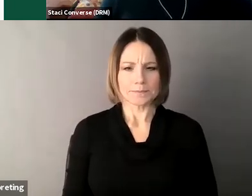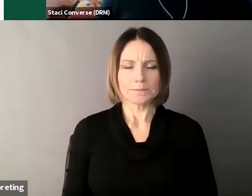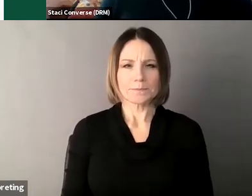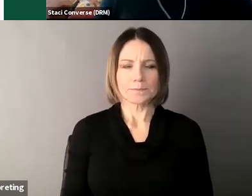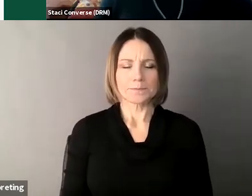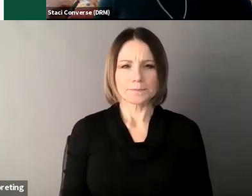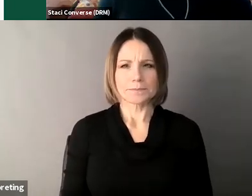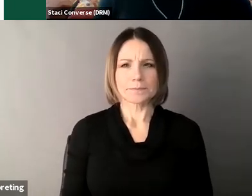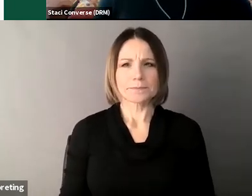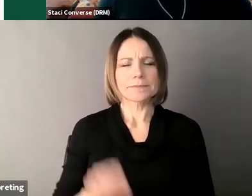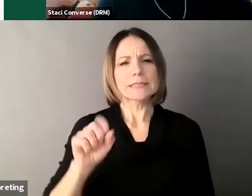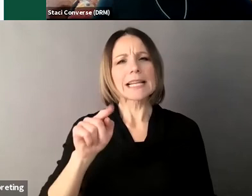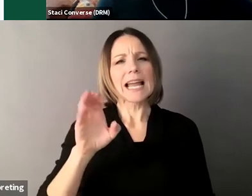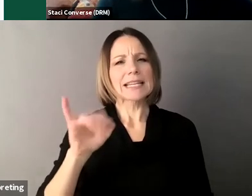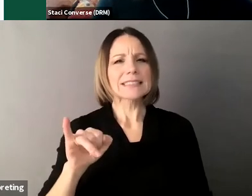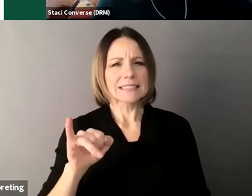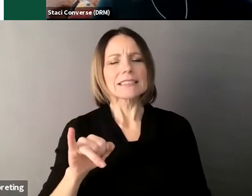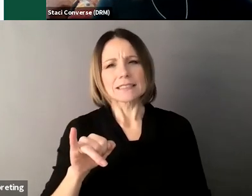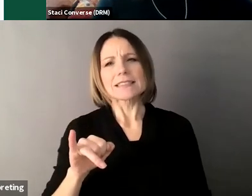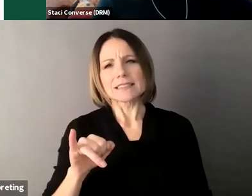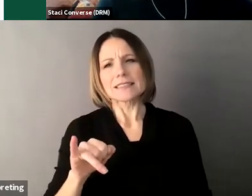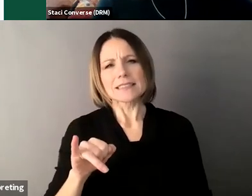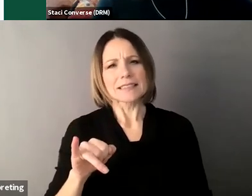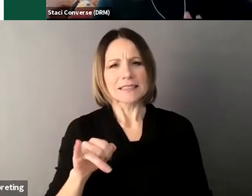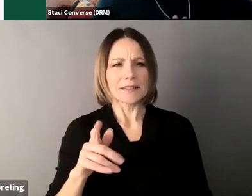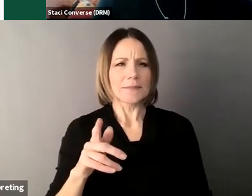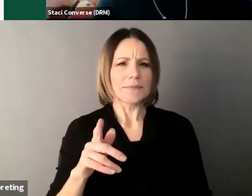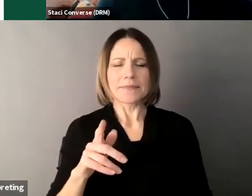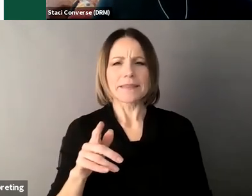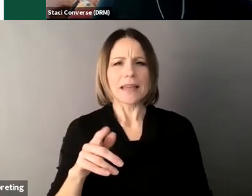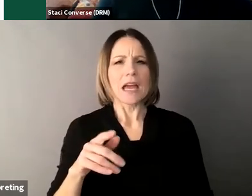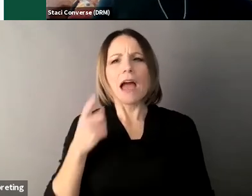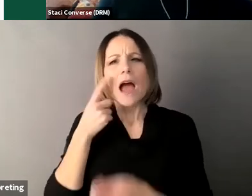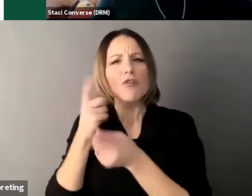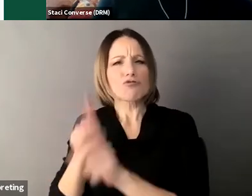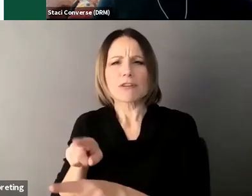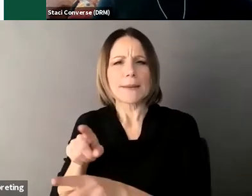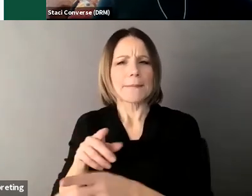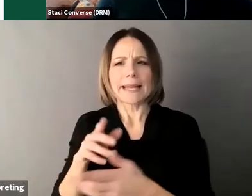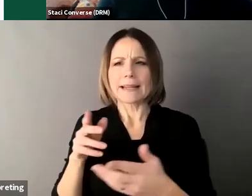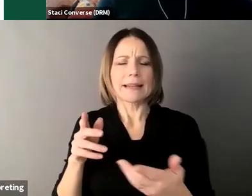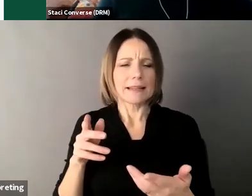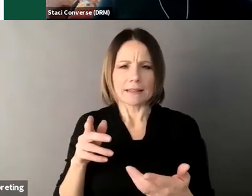and not everyone as Kile mentioned uses a written agreement it can be and often is um far more